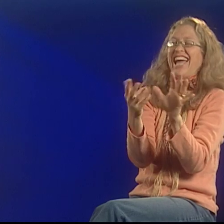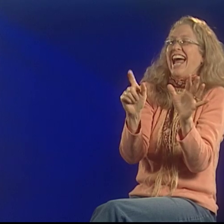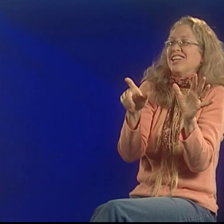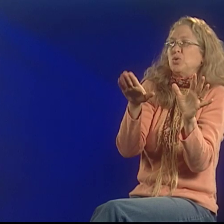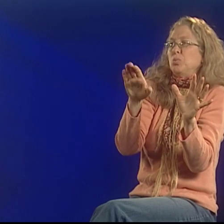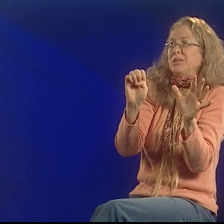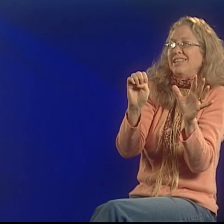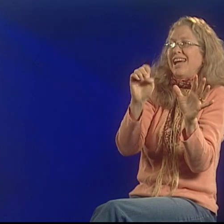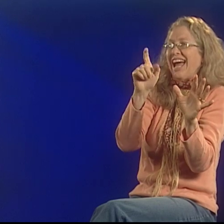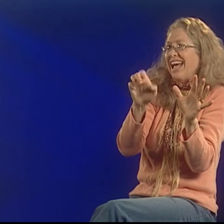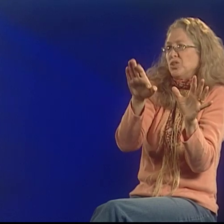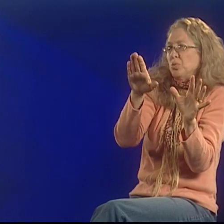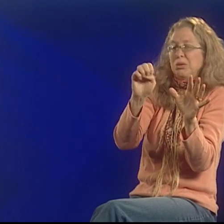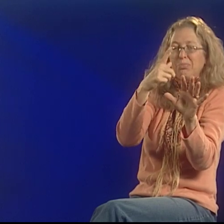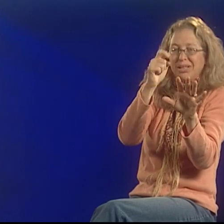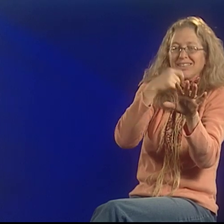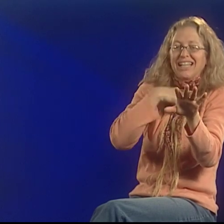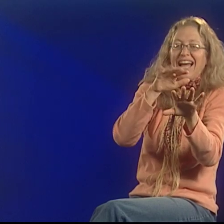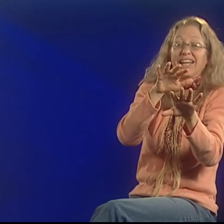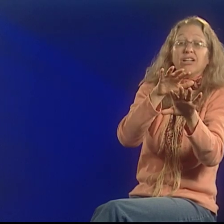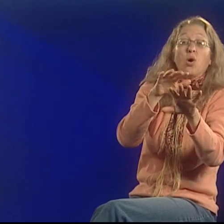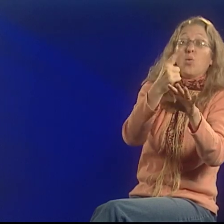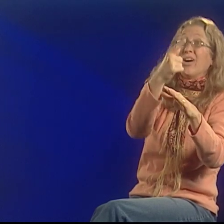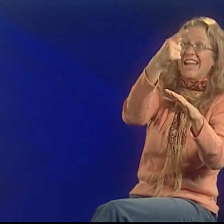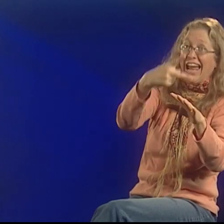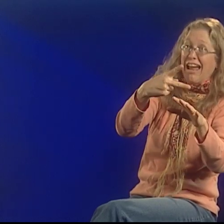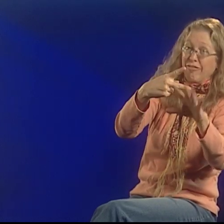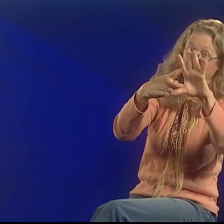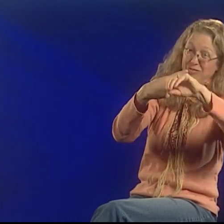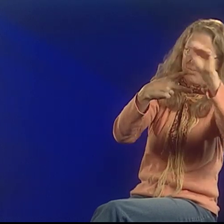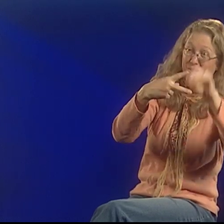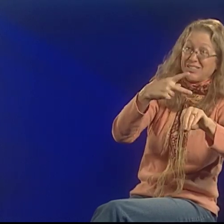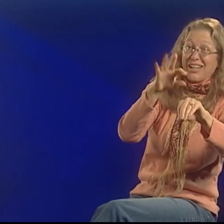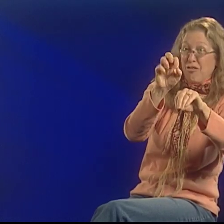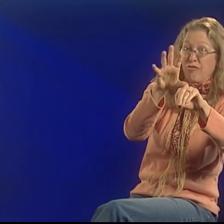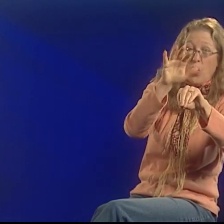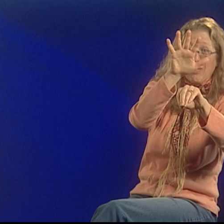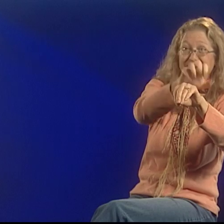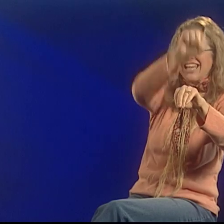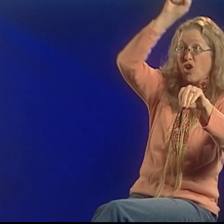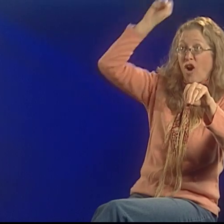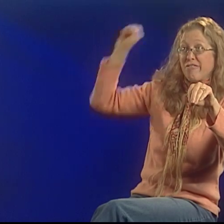when 50% of that is taken away, the poetry is lost.